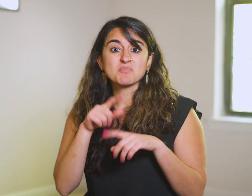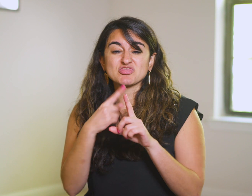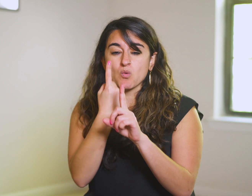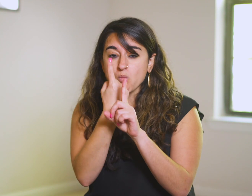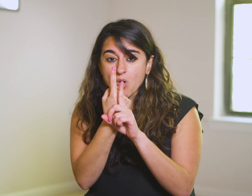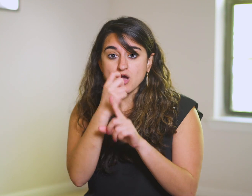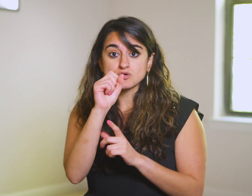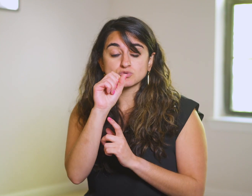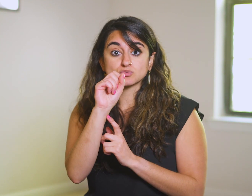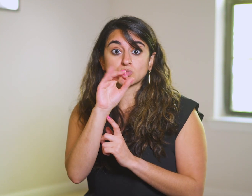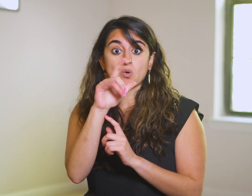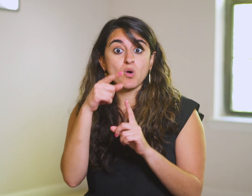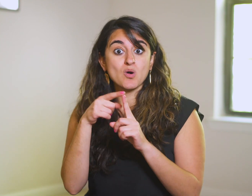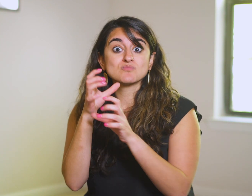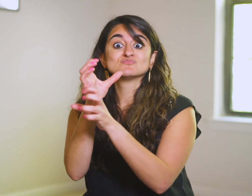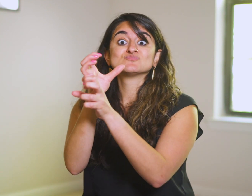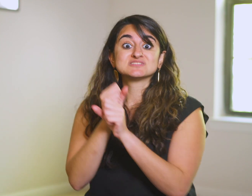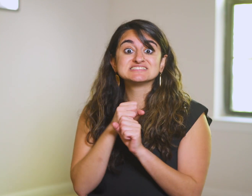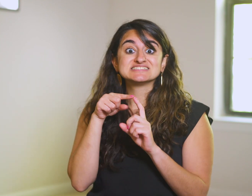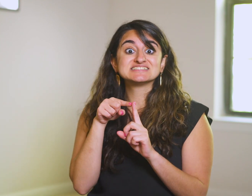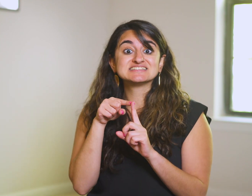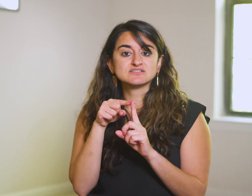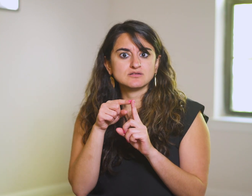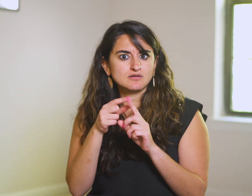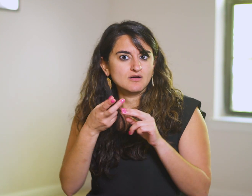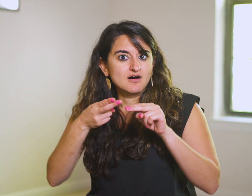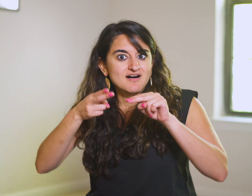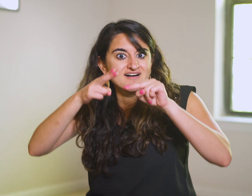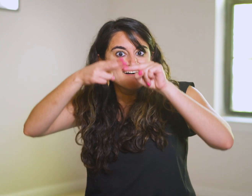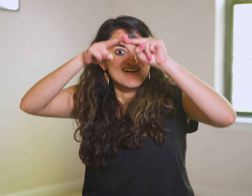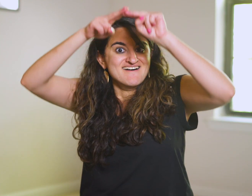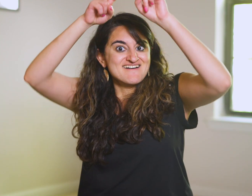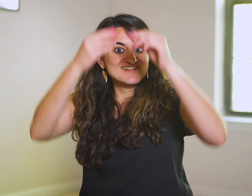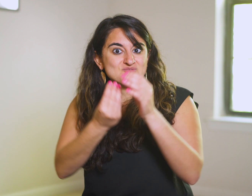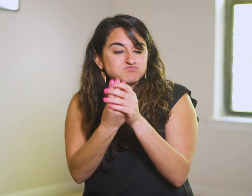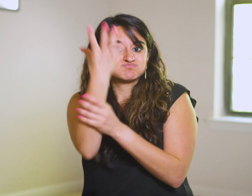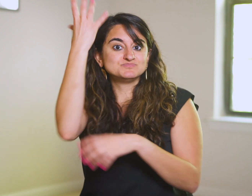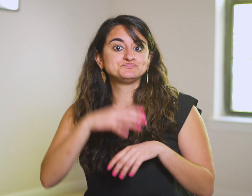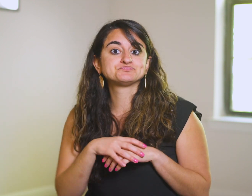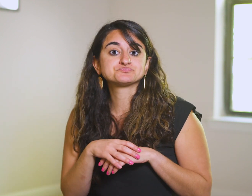but the one soil that does produces a hundredfold increase!